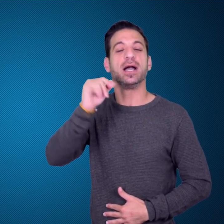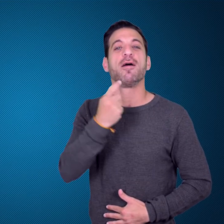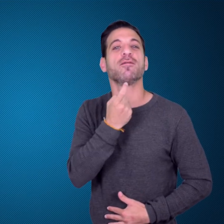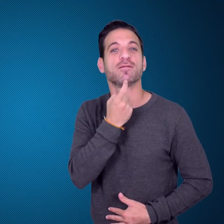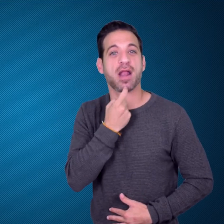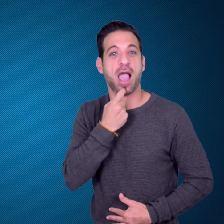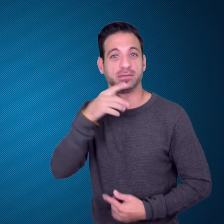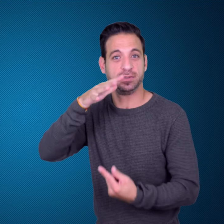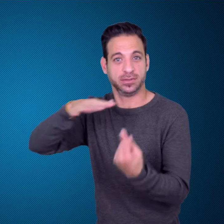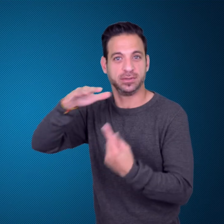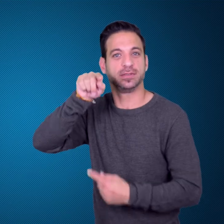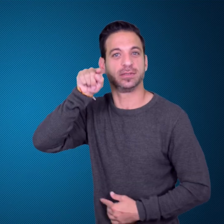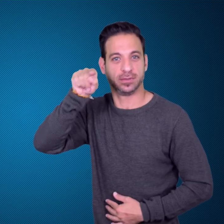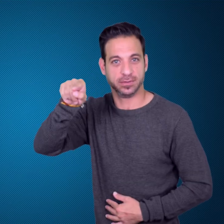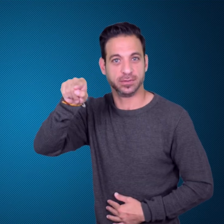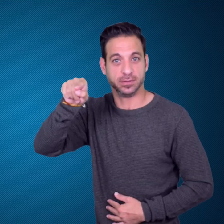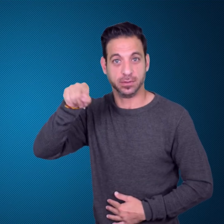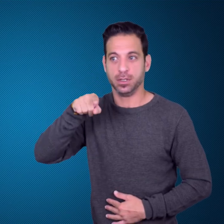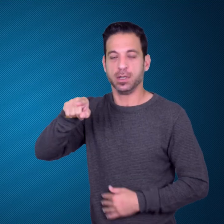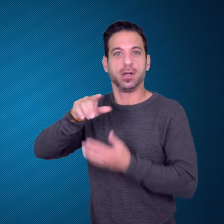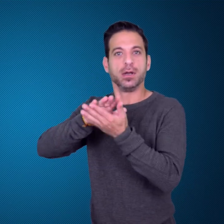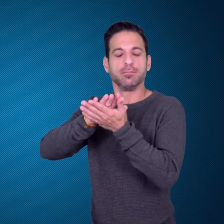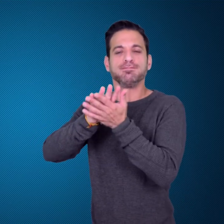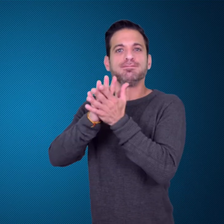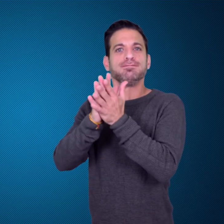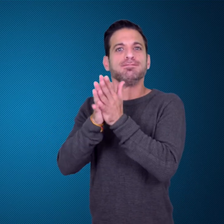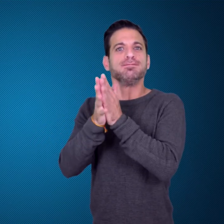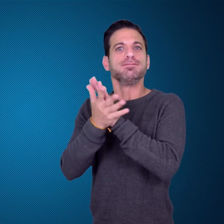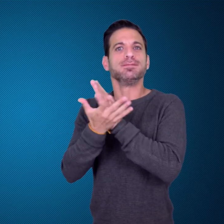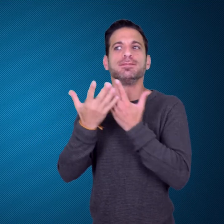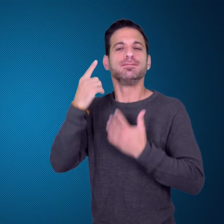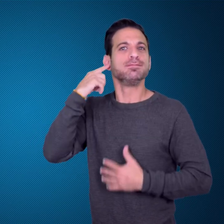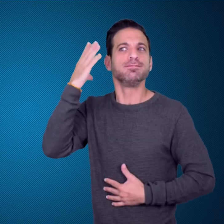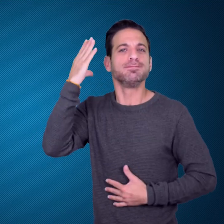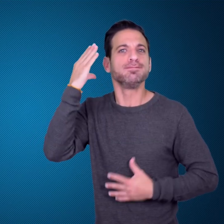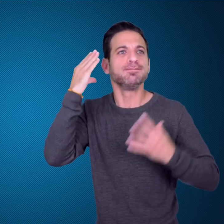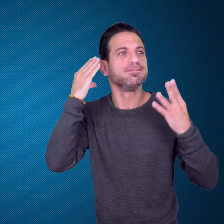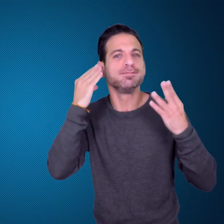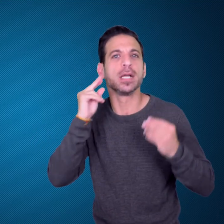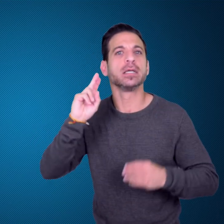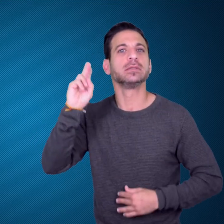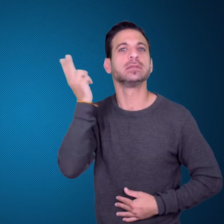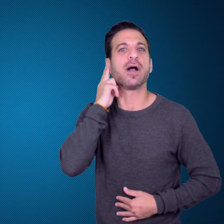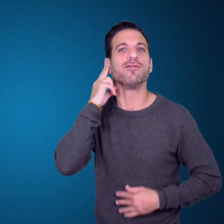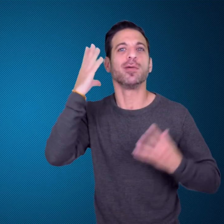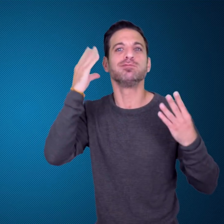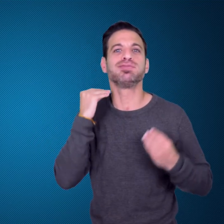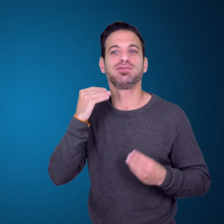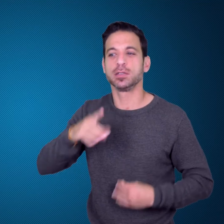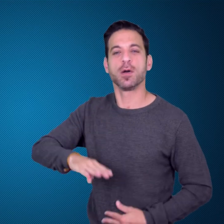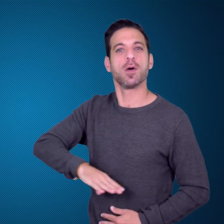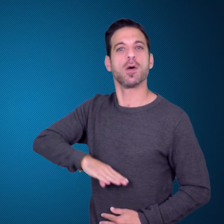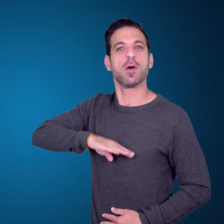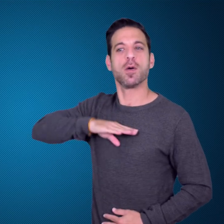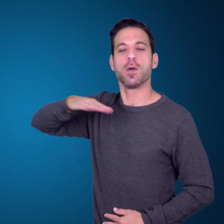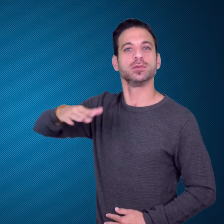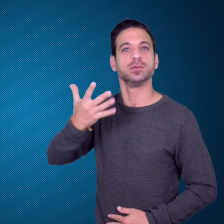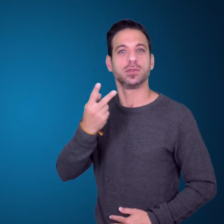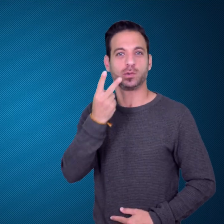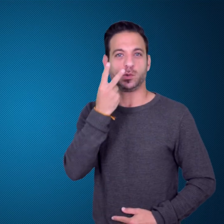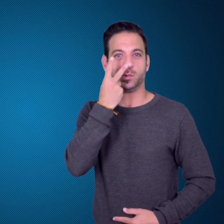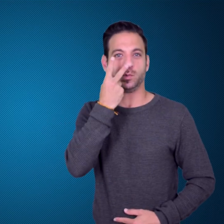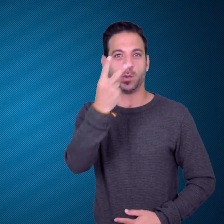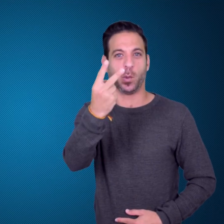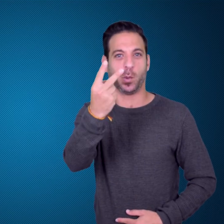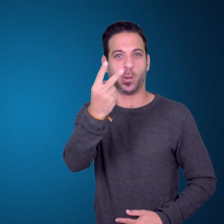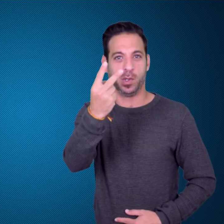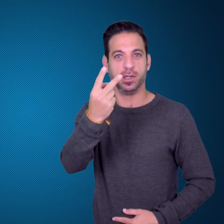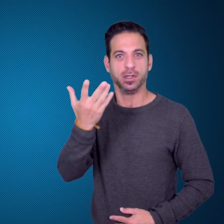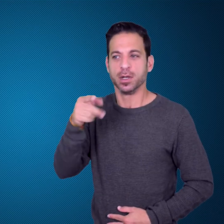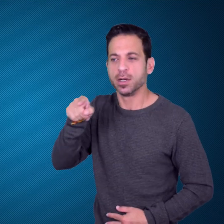at the age of two due to influenza. At 19 years of age,